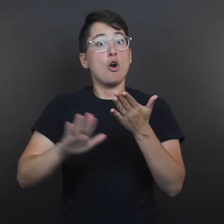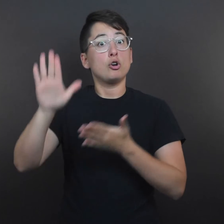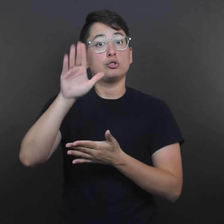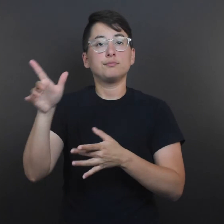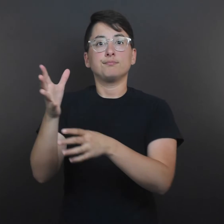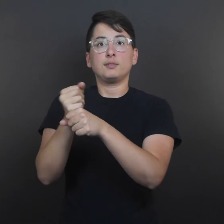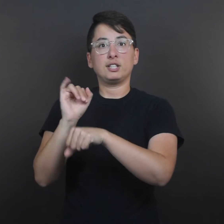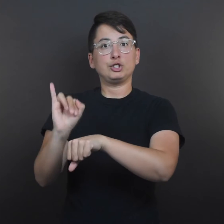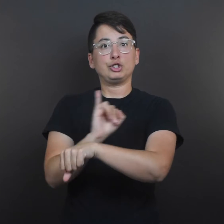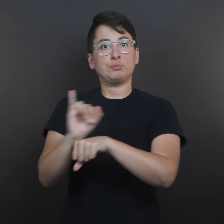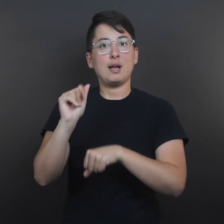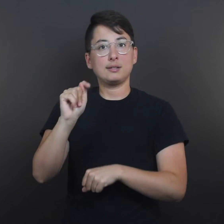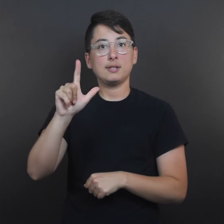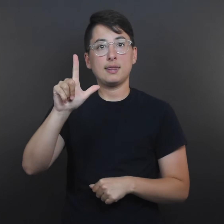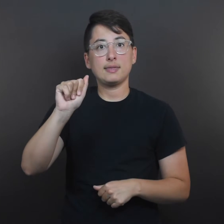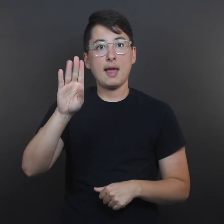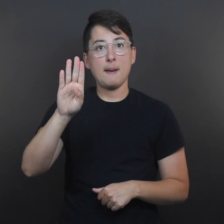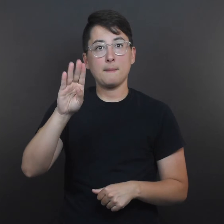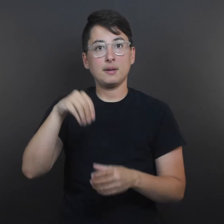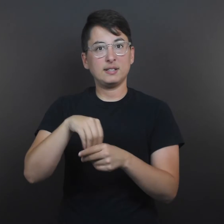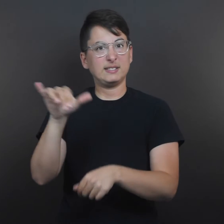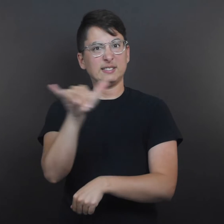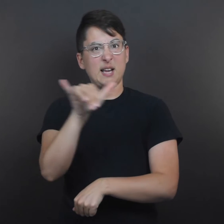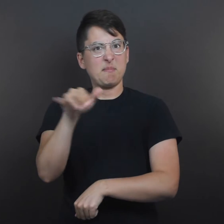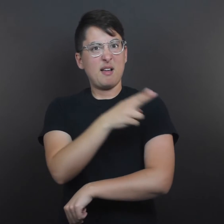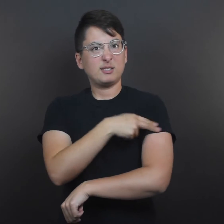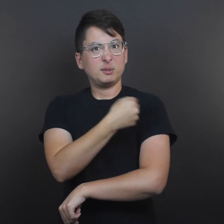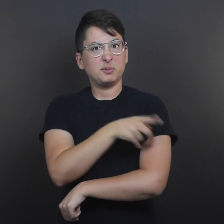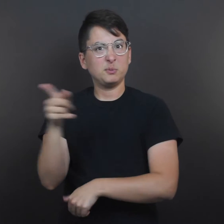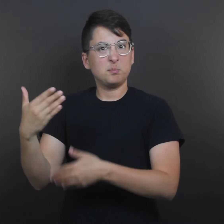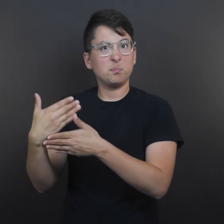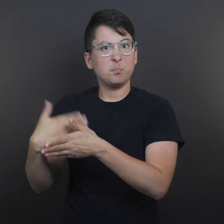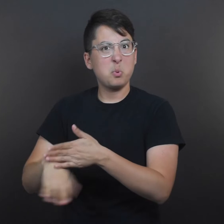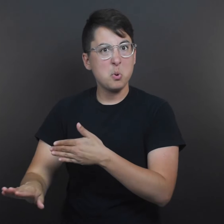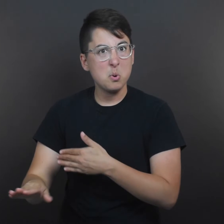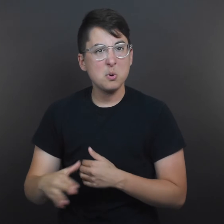In college, she got an internship in a laboratory “in the same hospital where I was born,